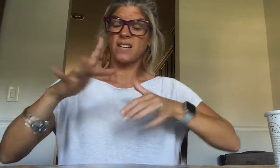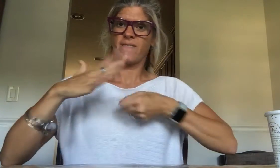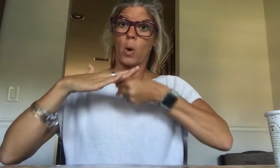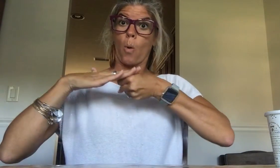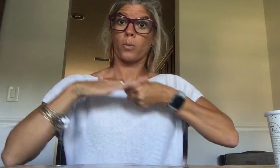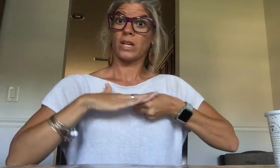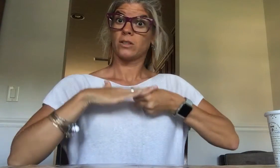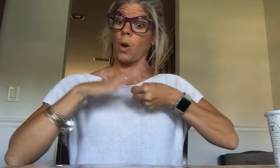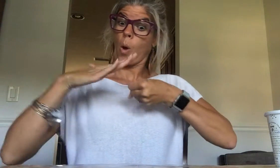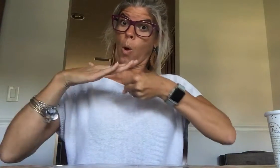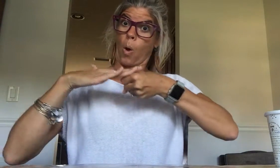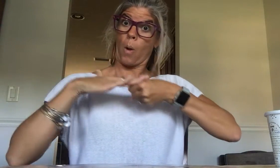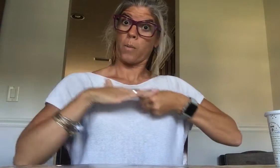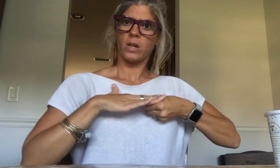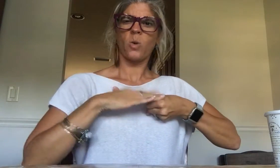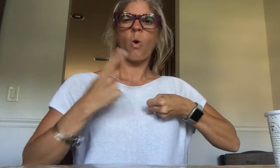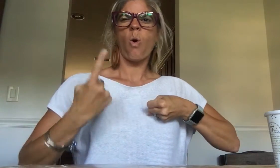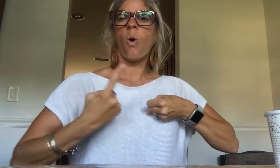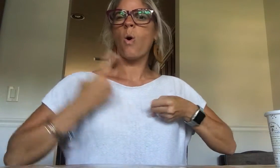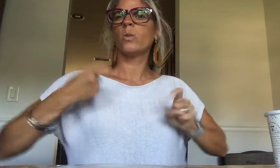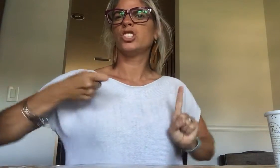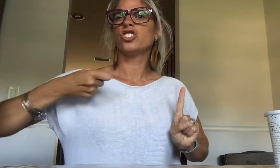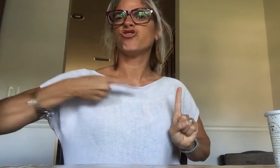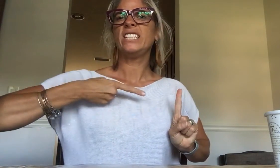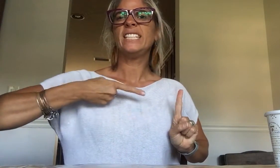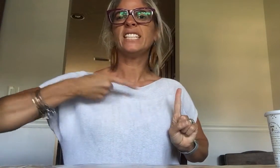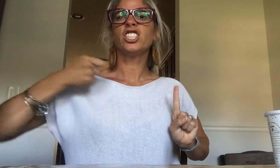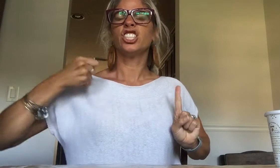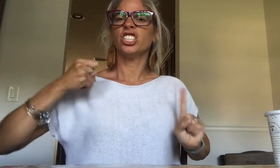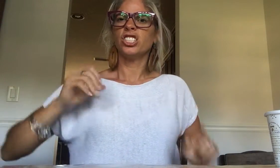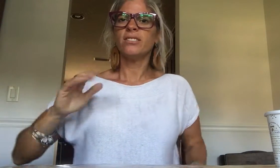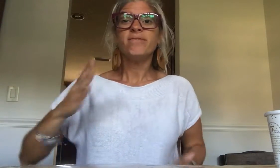It was oppressive and oppression has triggers.